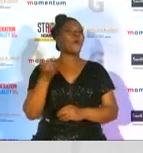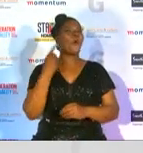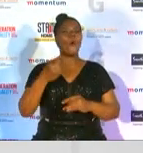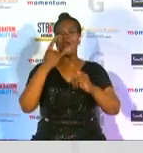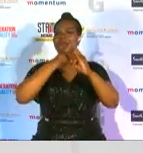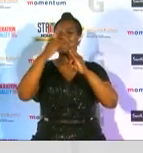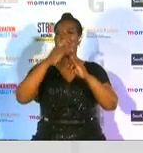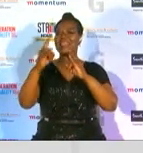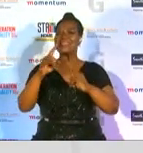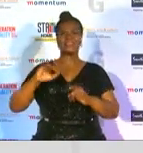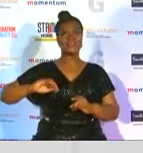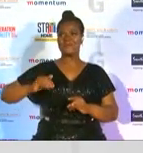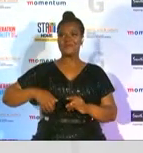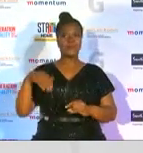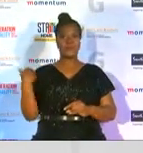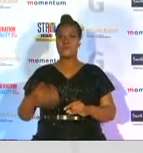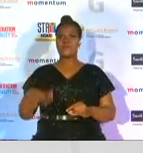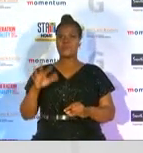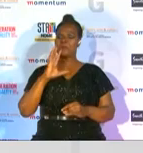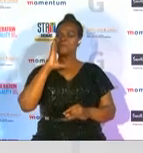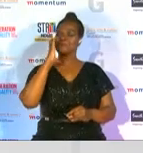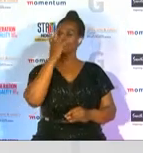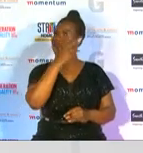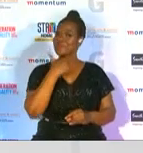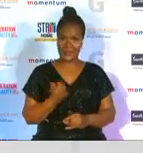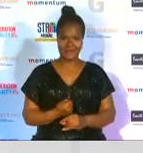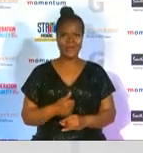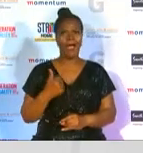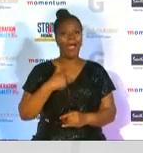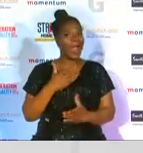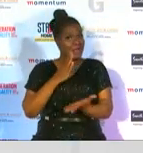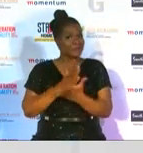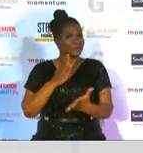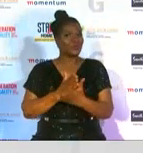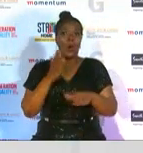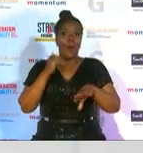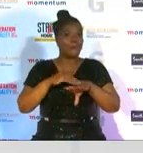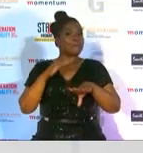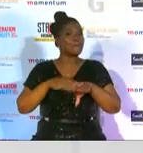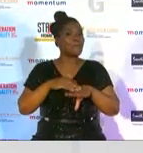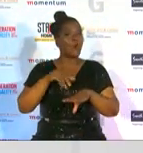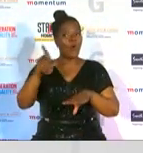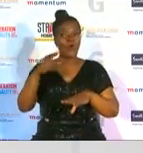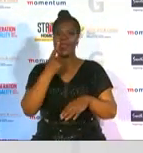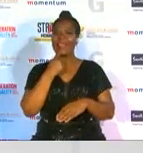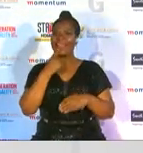absolutely amazing and i'm quite certain that there is a lot more people on the red carpet who are looking